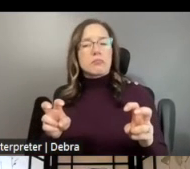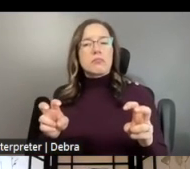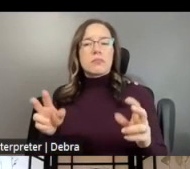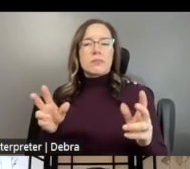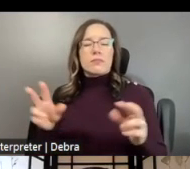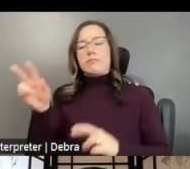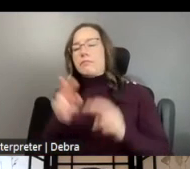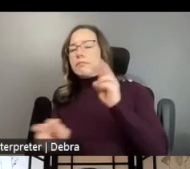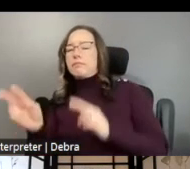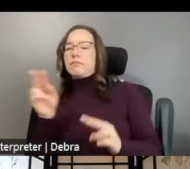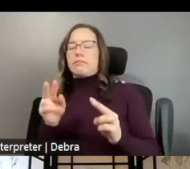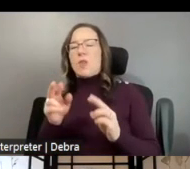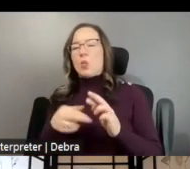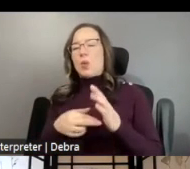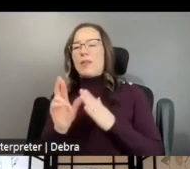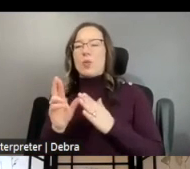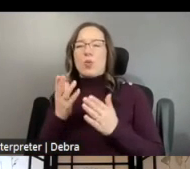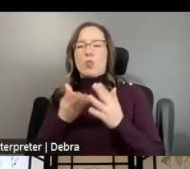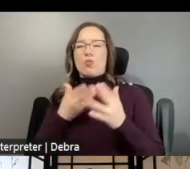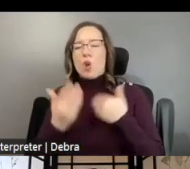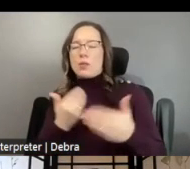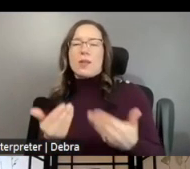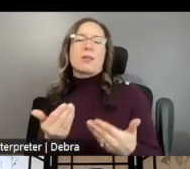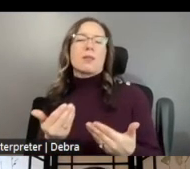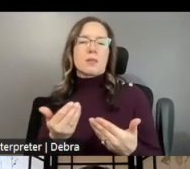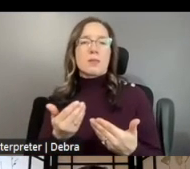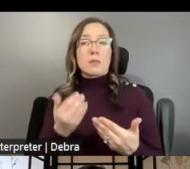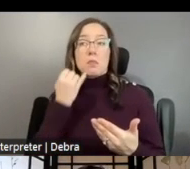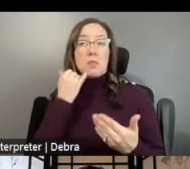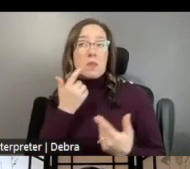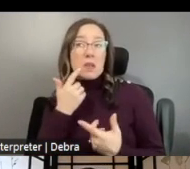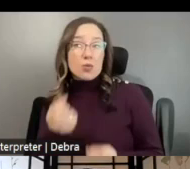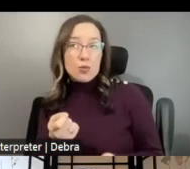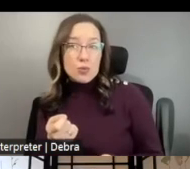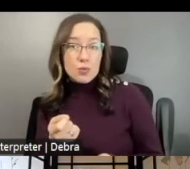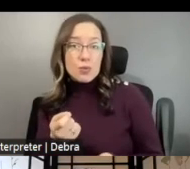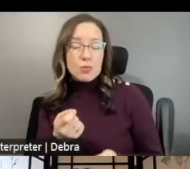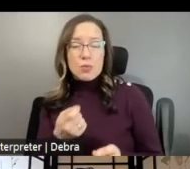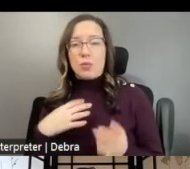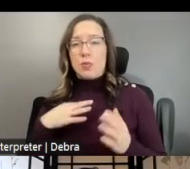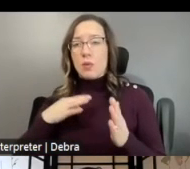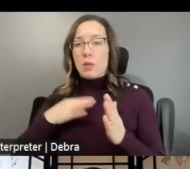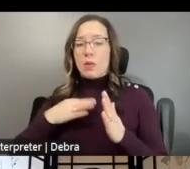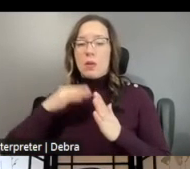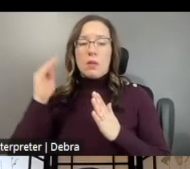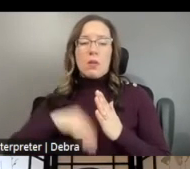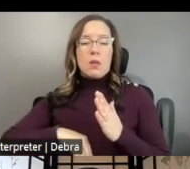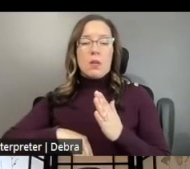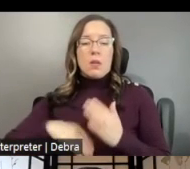PANEL REVIEW PROCESS FROM THE INSIDE SO IF YOU'RE INTERESTED YOU CAN FILL OUT THE VOLUNTEER PANELIST